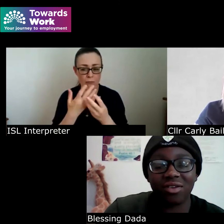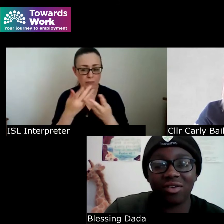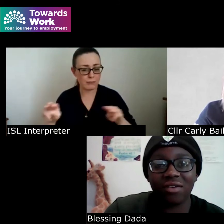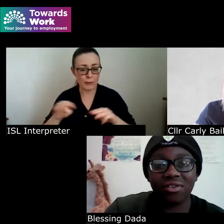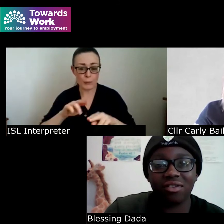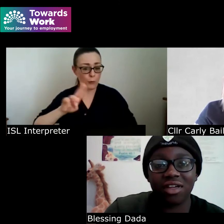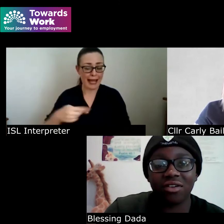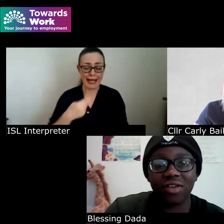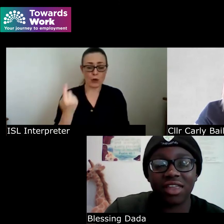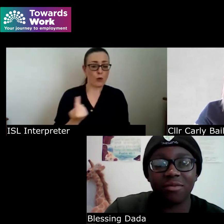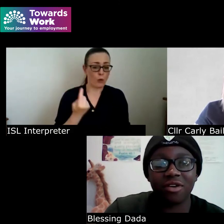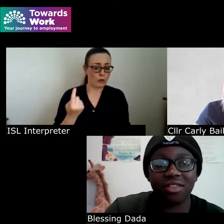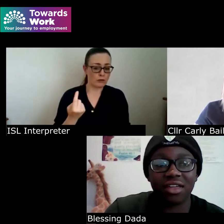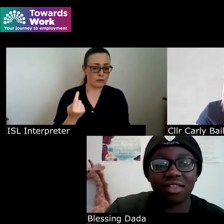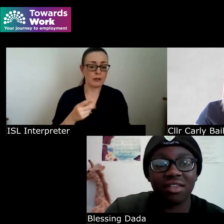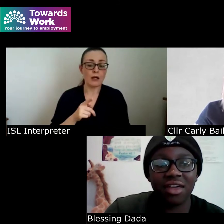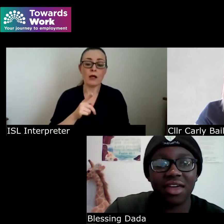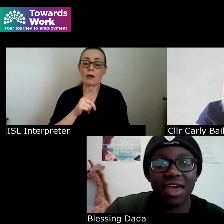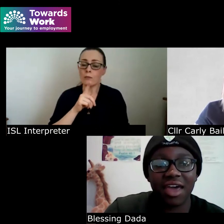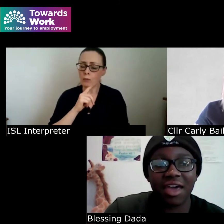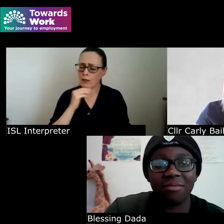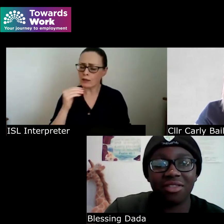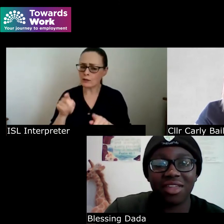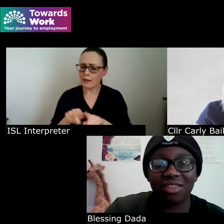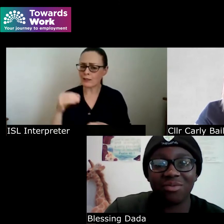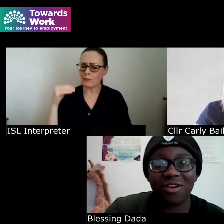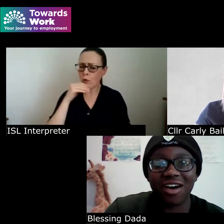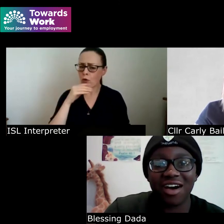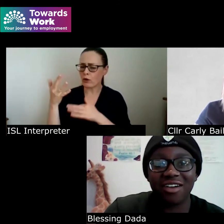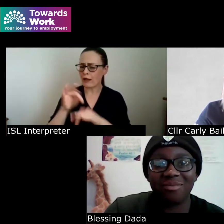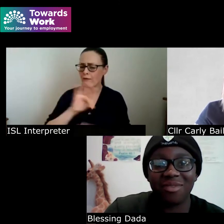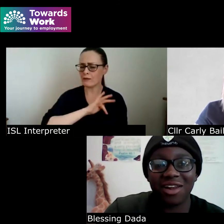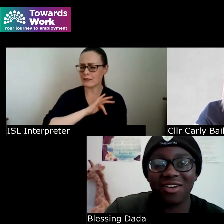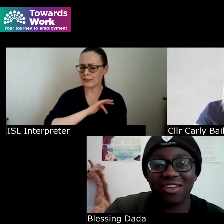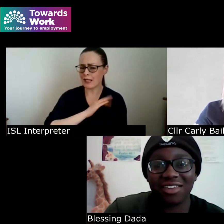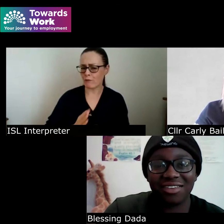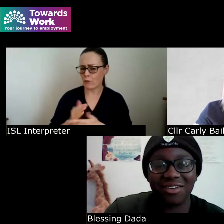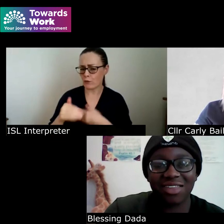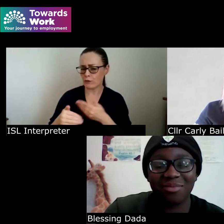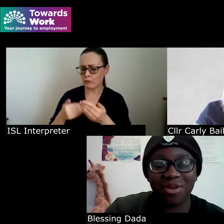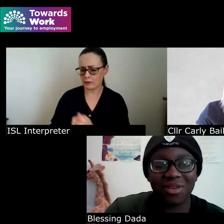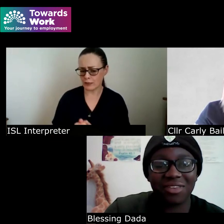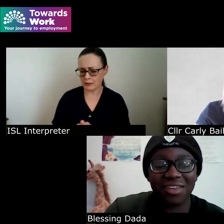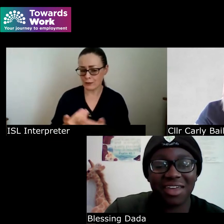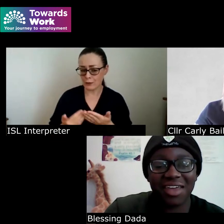look after yourself in that process and so that's what I’m learning to do at the moment